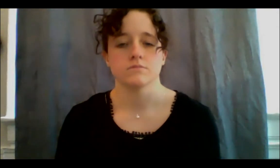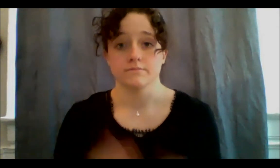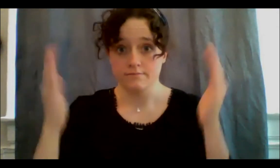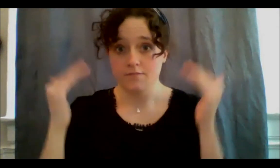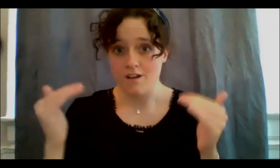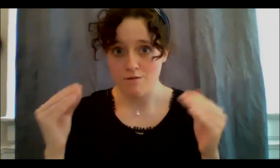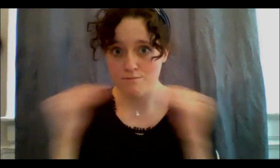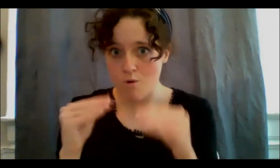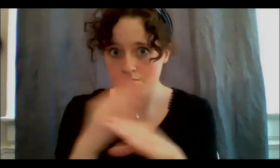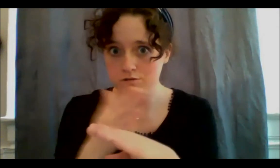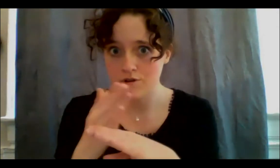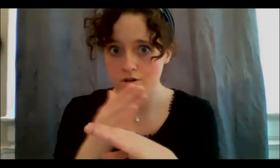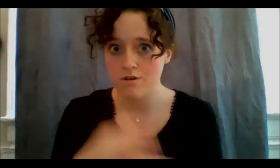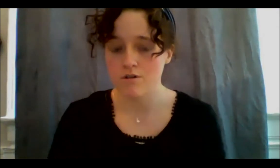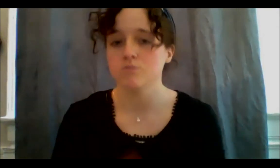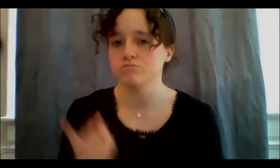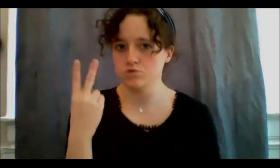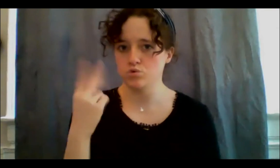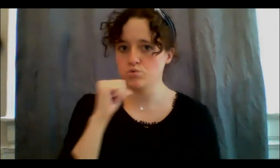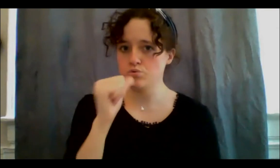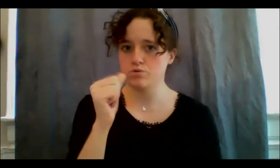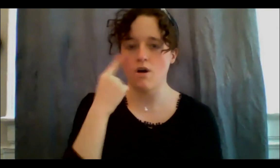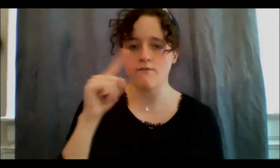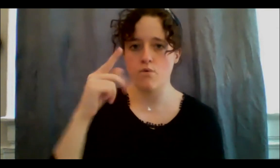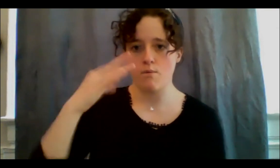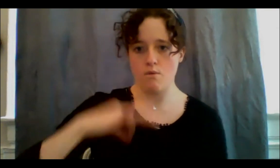TIBA, Toronto Indigenous Business Association, so a whole pile of